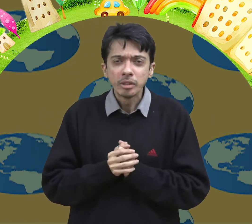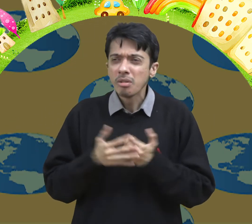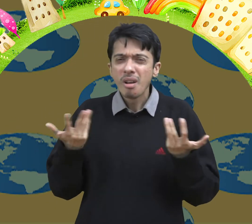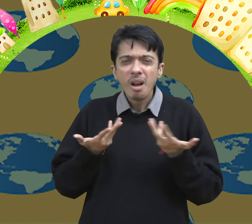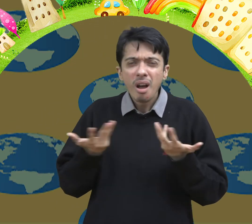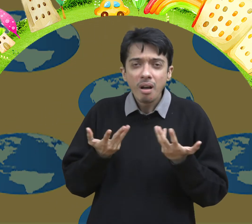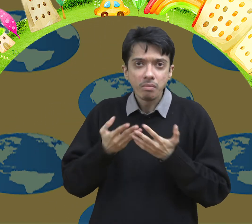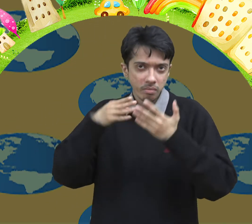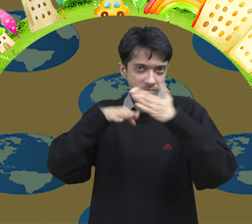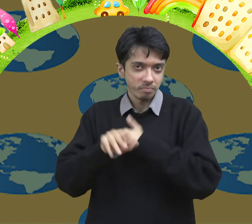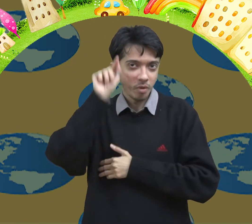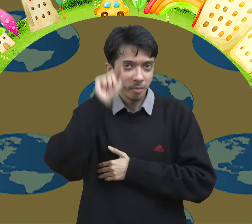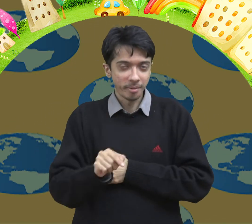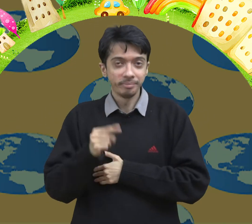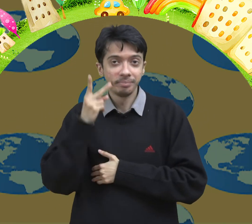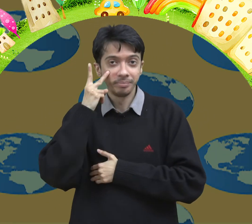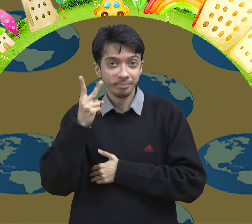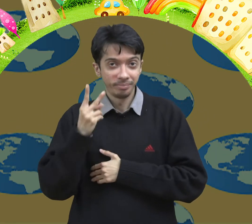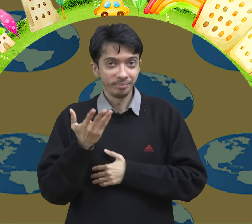Let me tell you how. Look at these points.